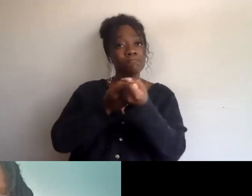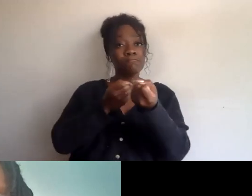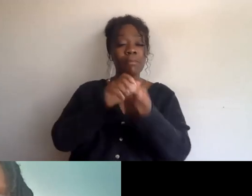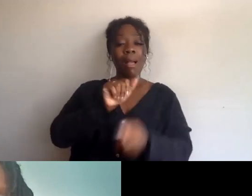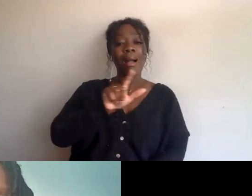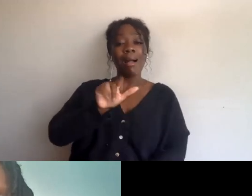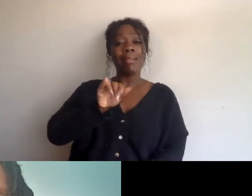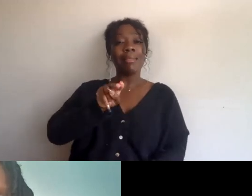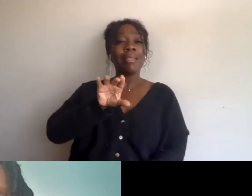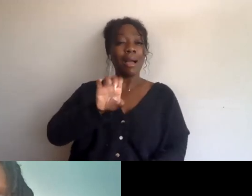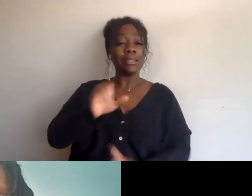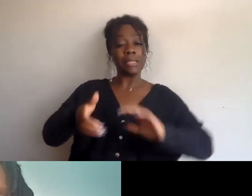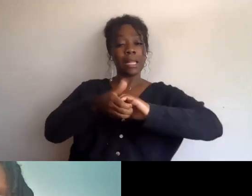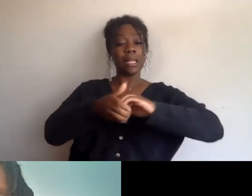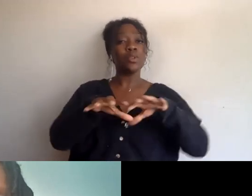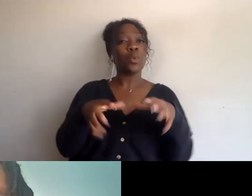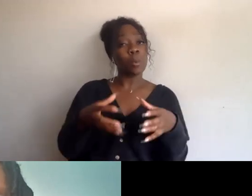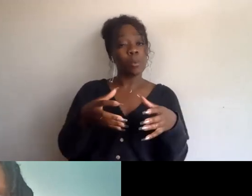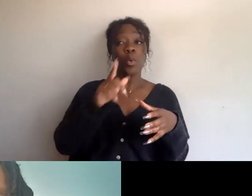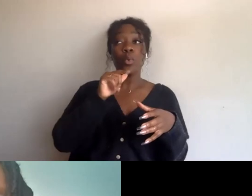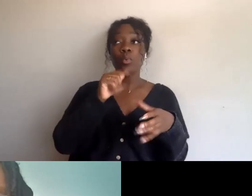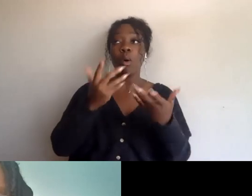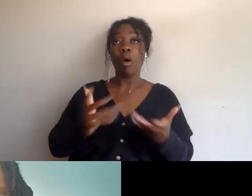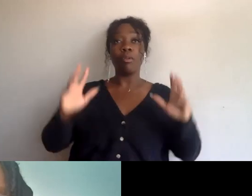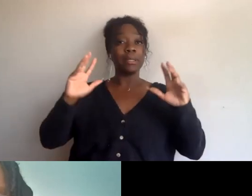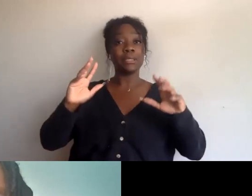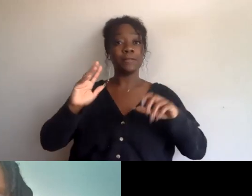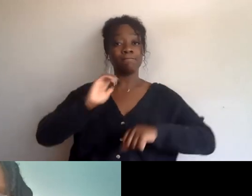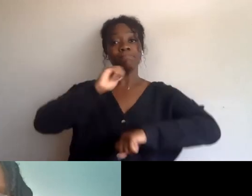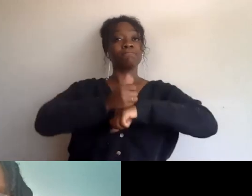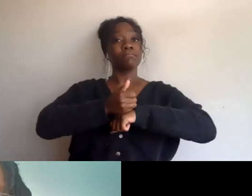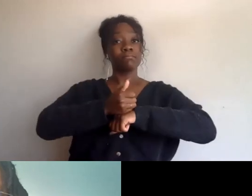that are kind of already organized in this work.